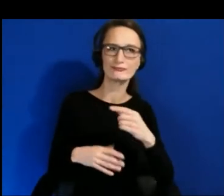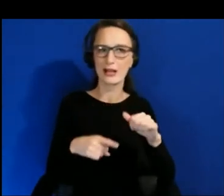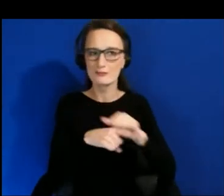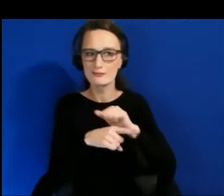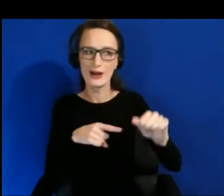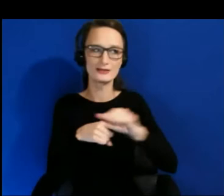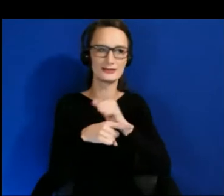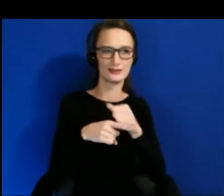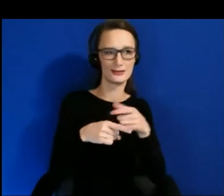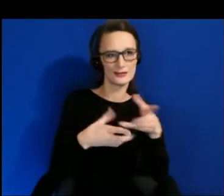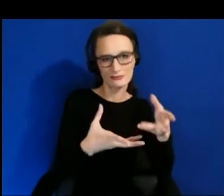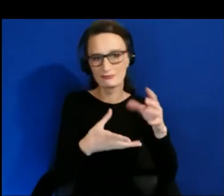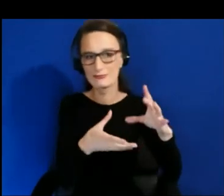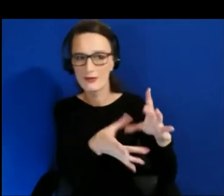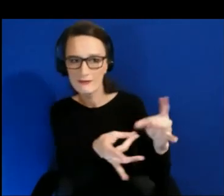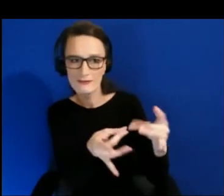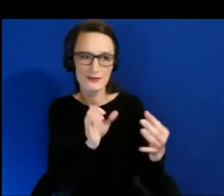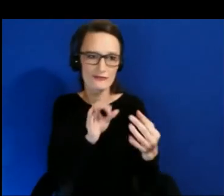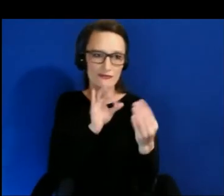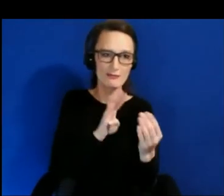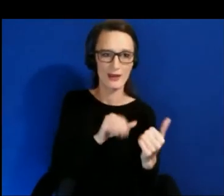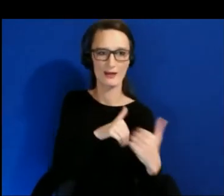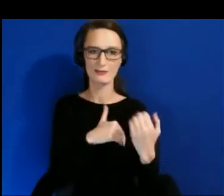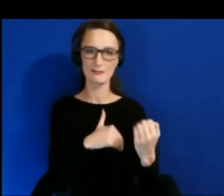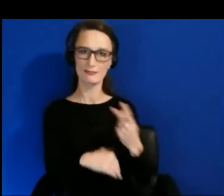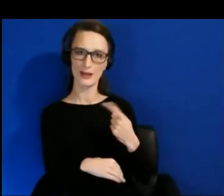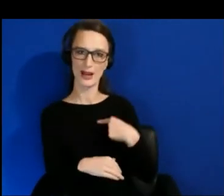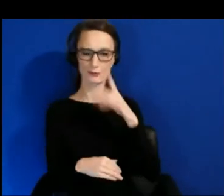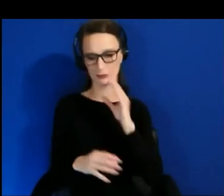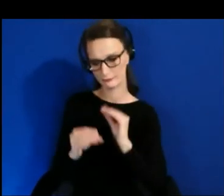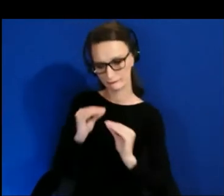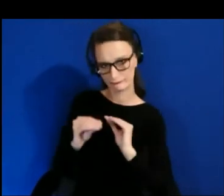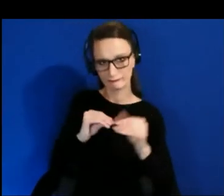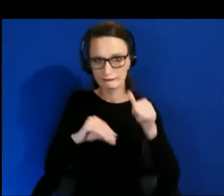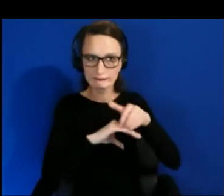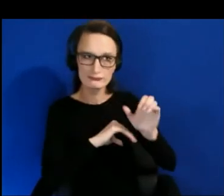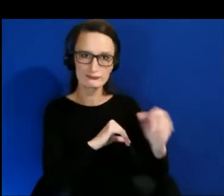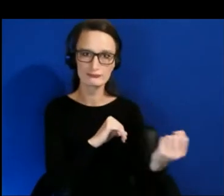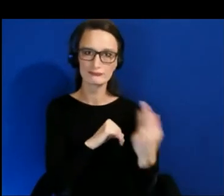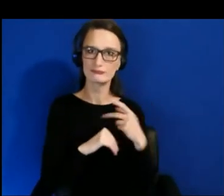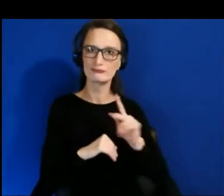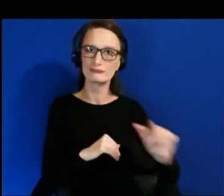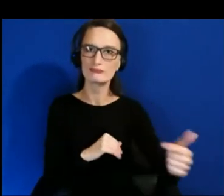to us to make sure that even if - you might not necessarily have the diverse set of talent in your